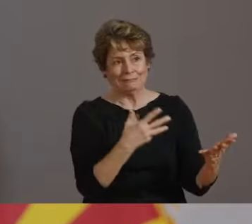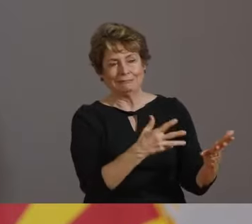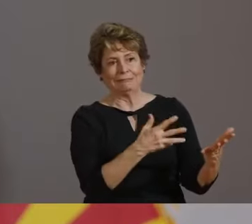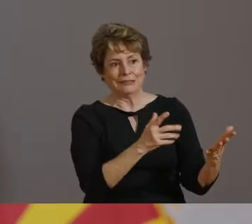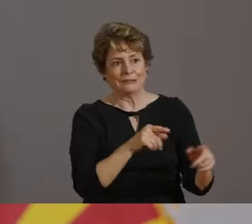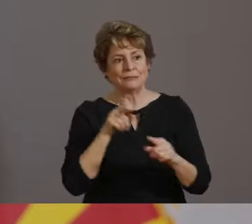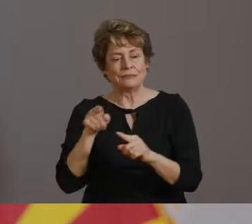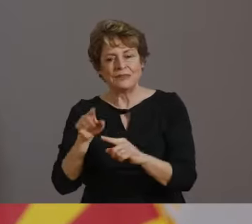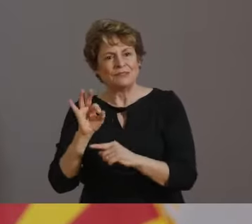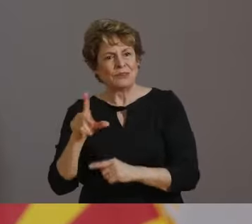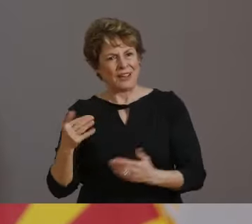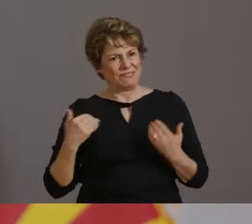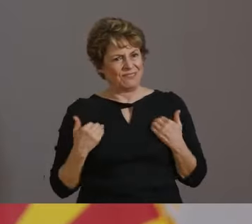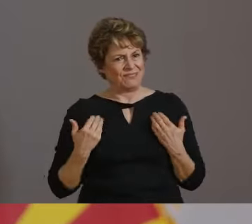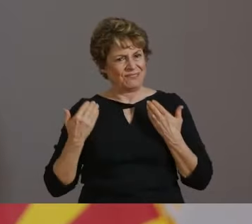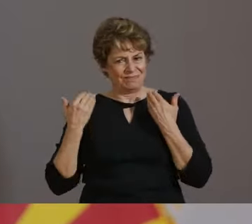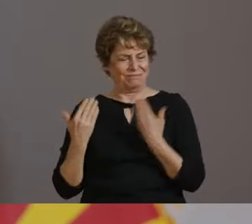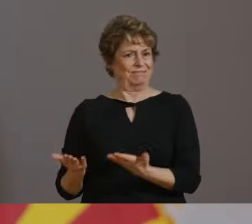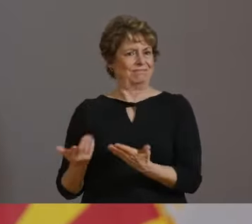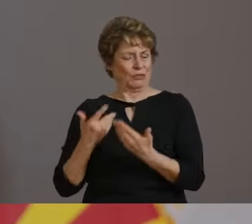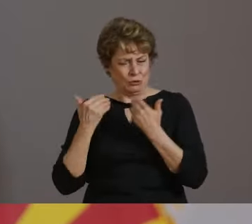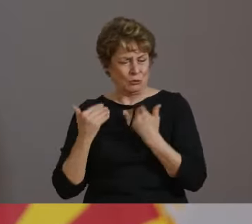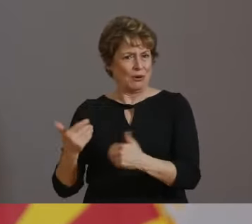WE RECOMMEND THAT EVERYBODY GET IT RIGHT AWAY.